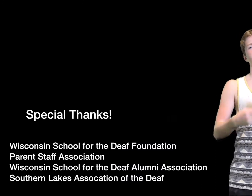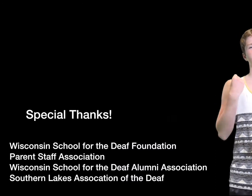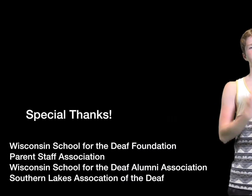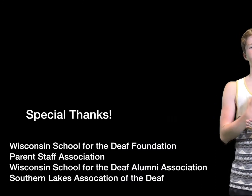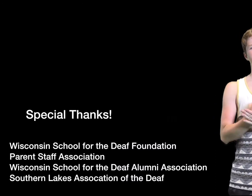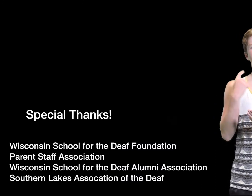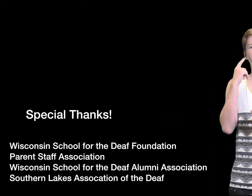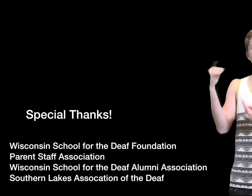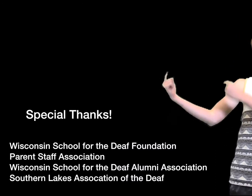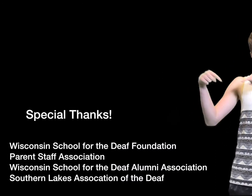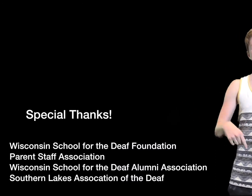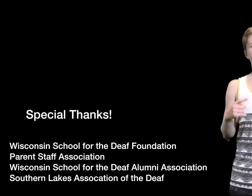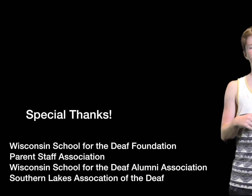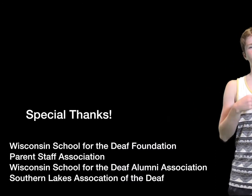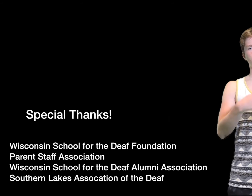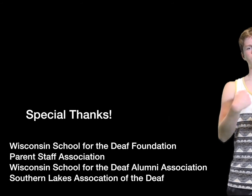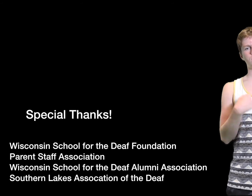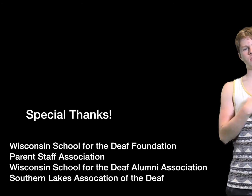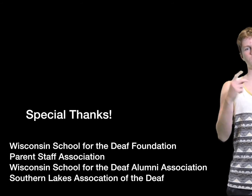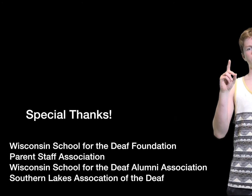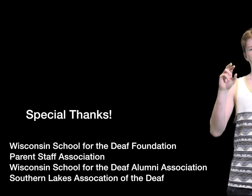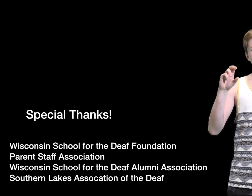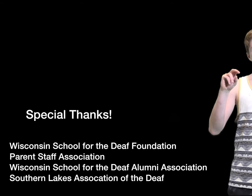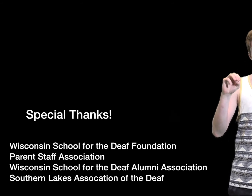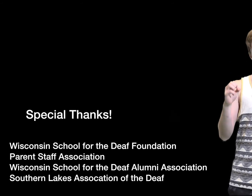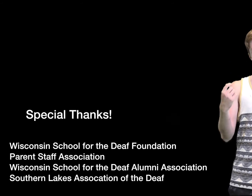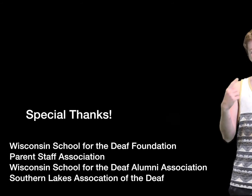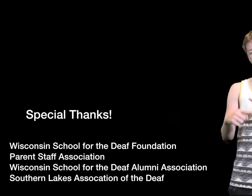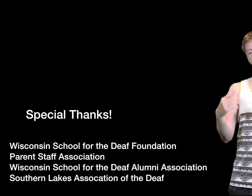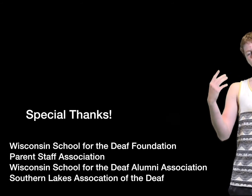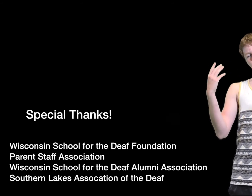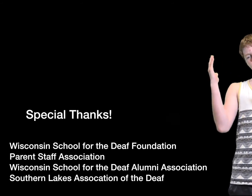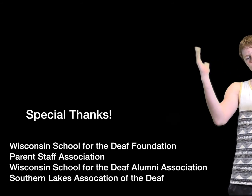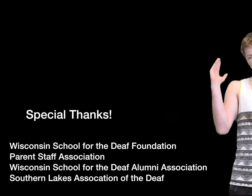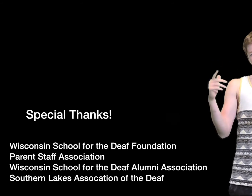Thanks to all the organizations that have contributed funds so they were able to come here and teach us about drones.